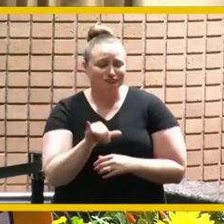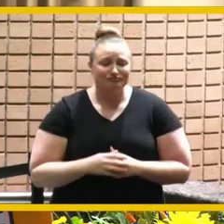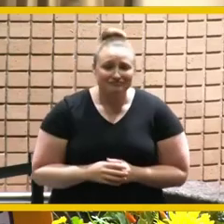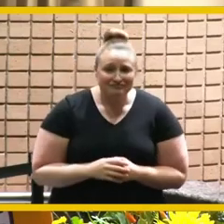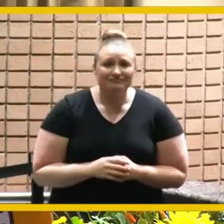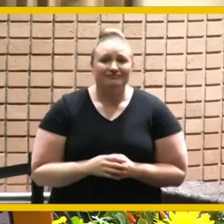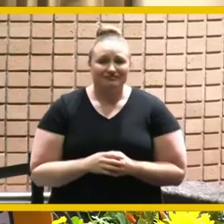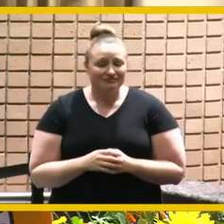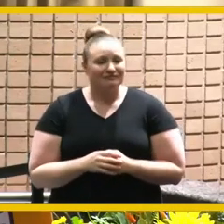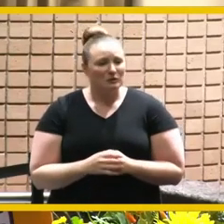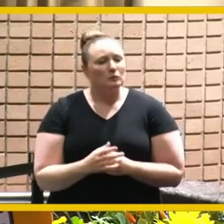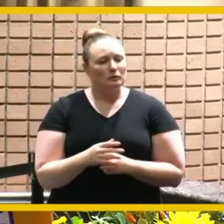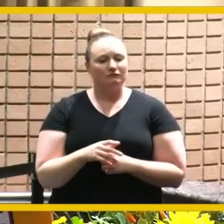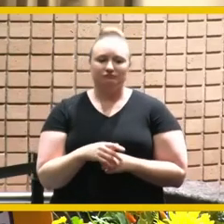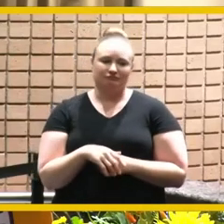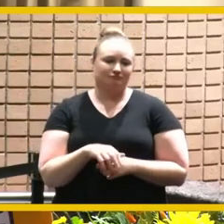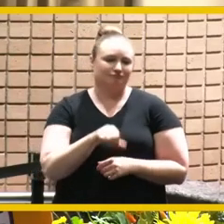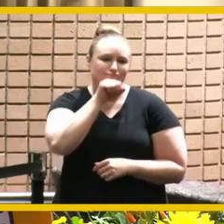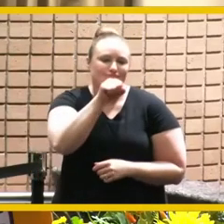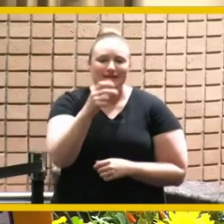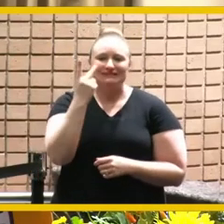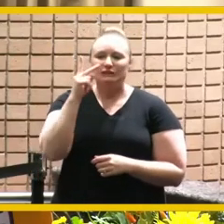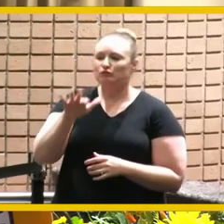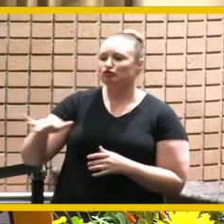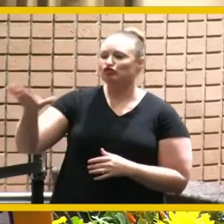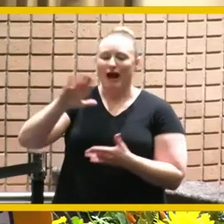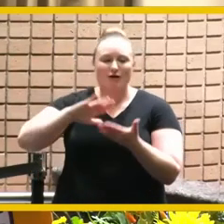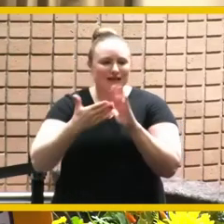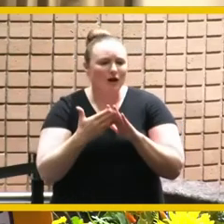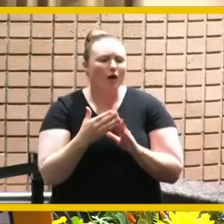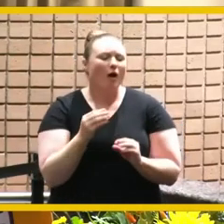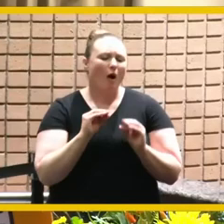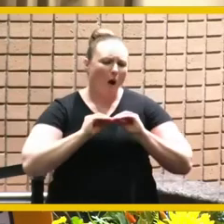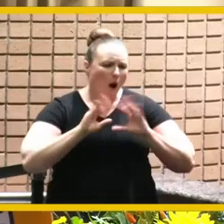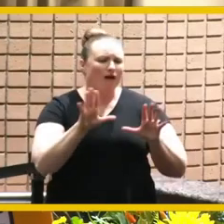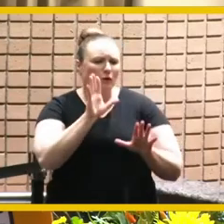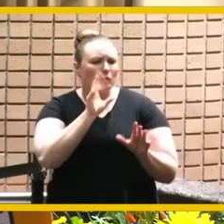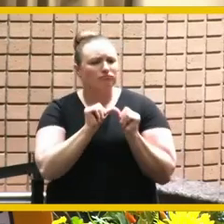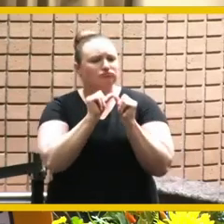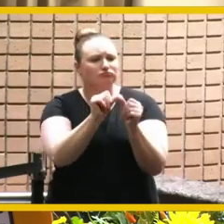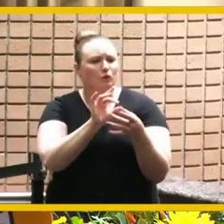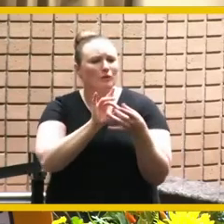you around town we will still have a relationship obviously with your your new assignment we'll get